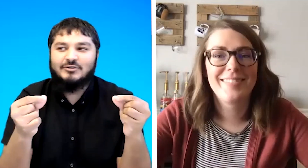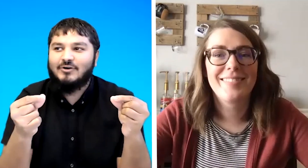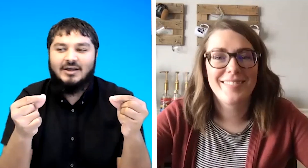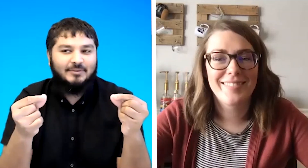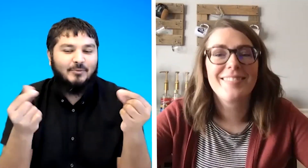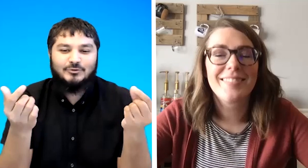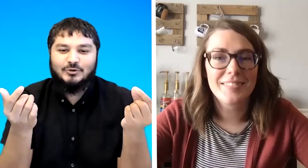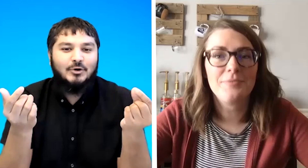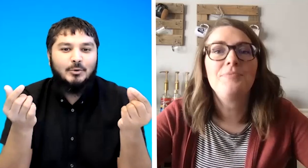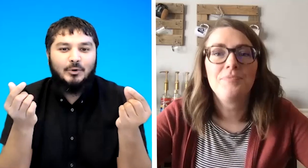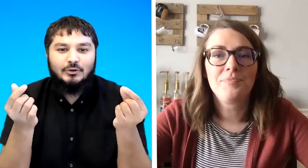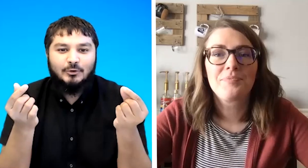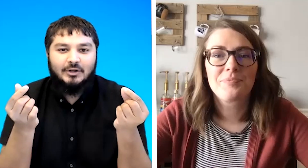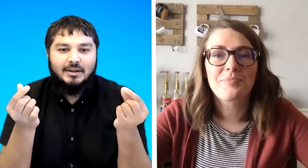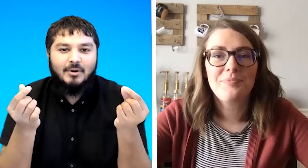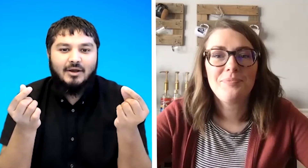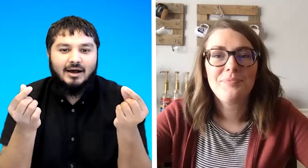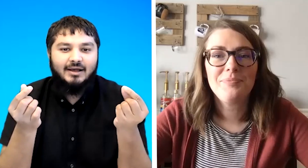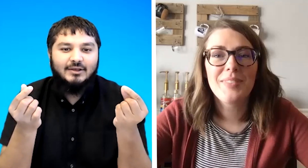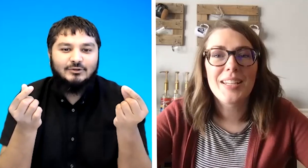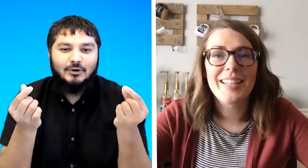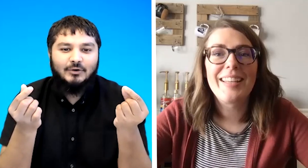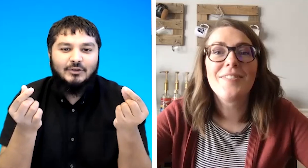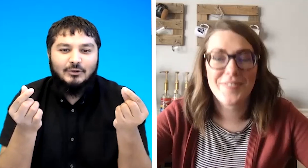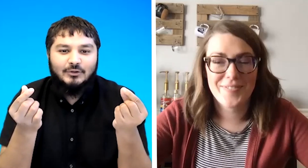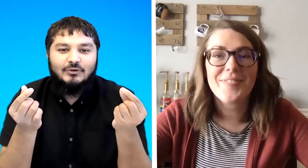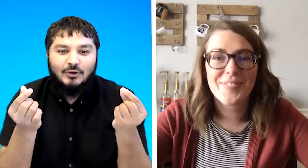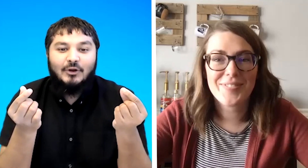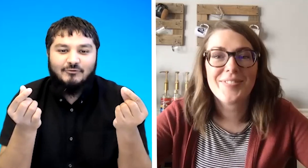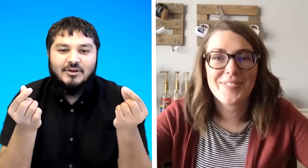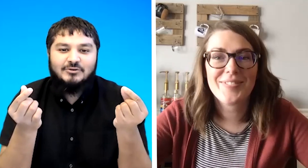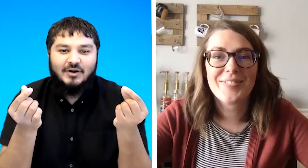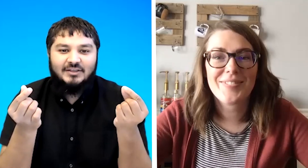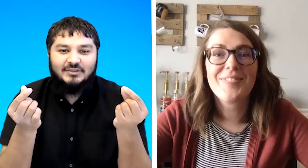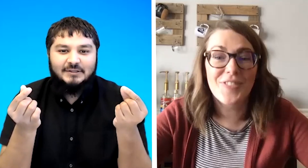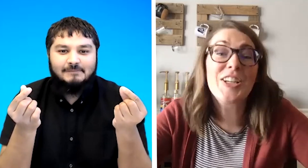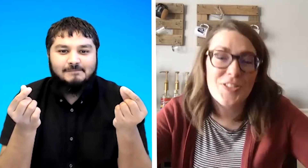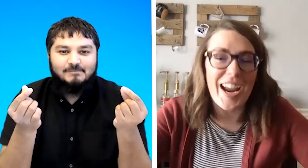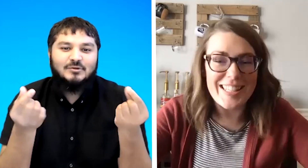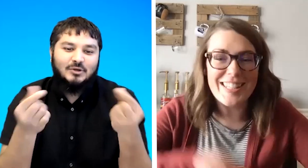fries i'm not sure what you call in america so you you're going french fries french fries